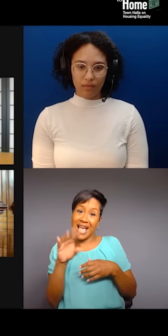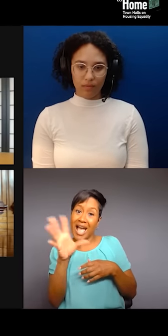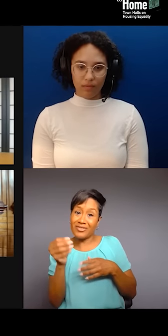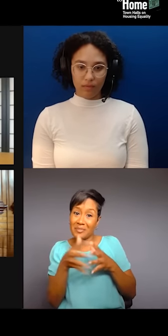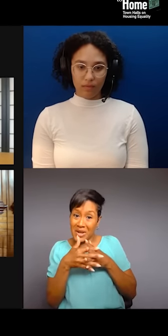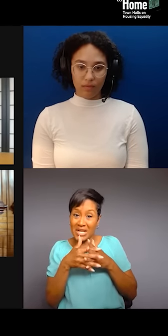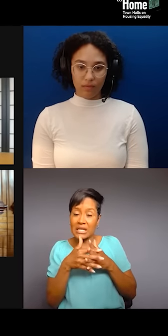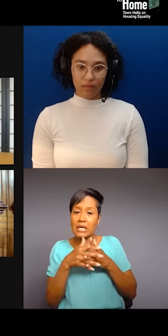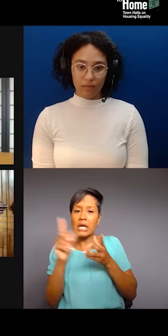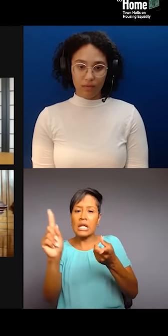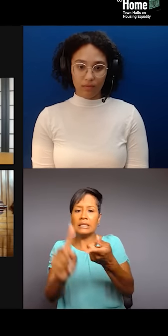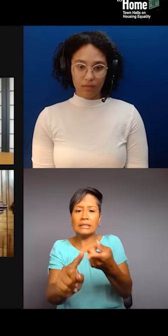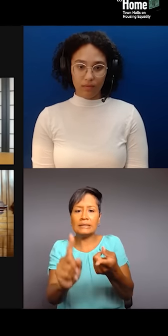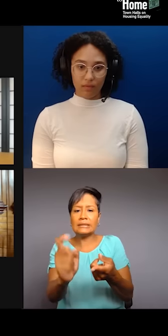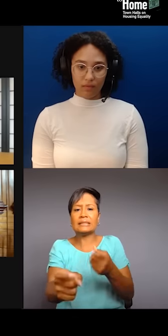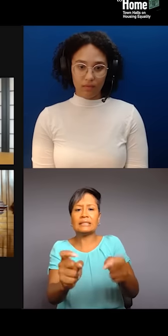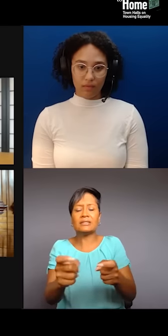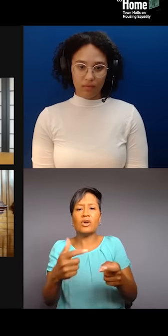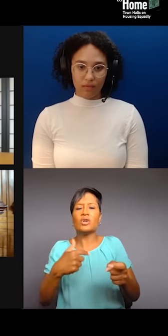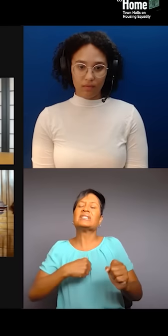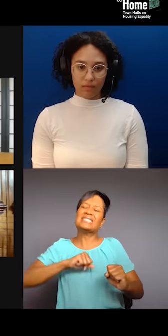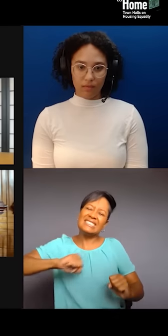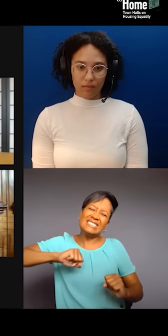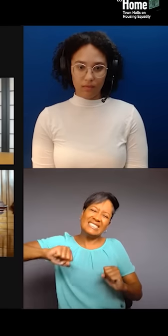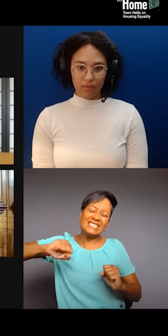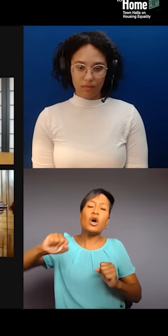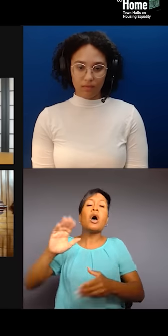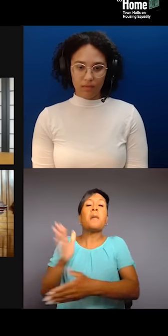So, we kept pushing, even after we got the music cut back on